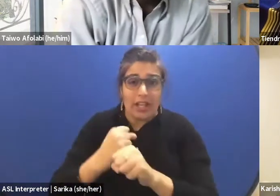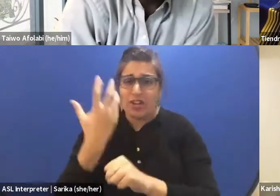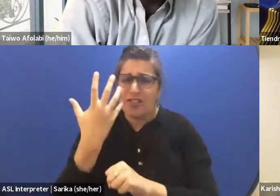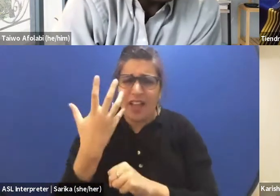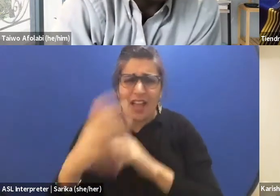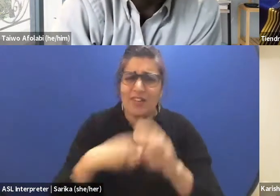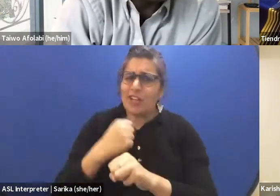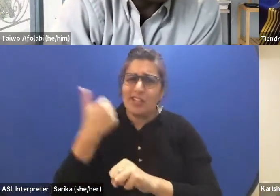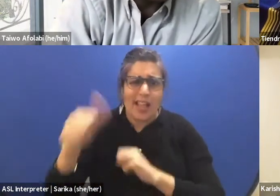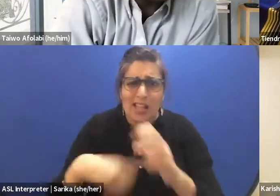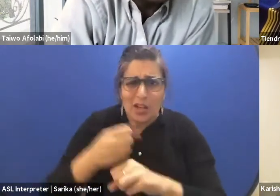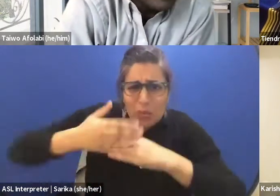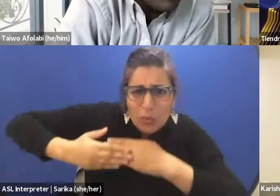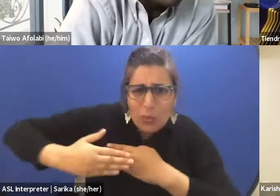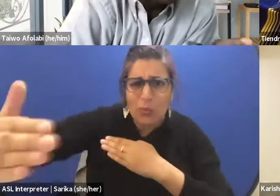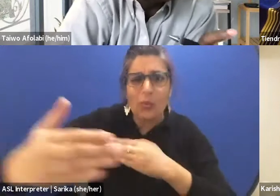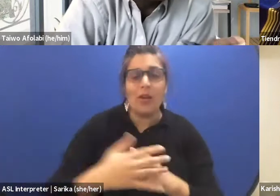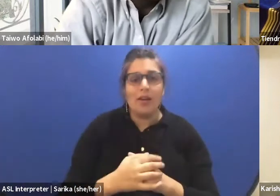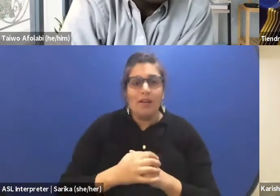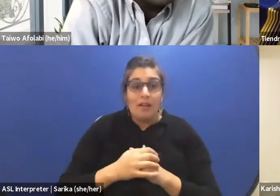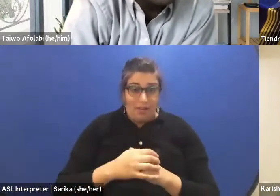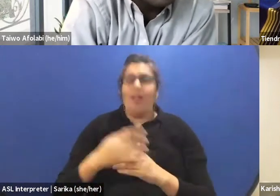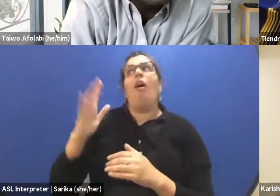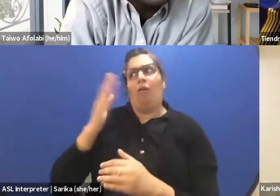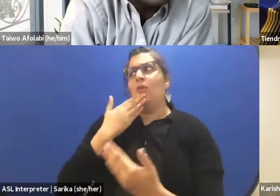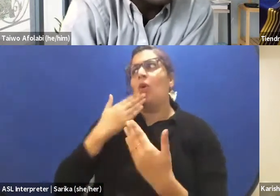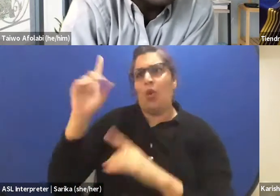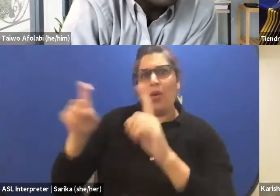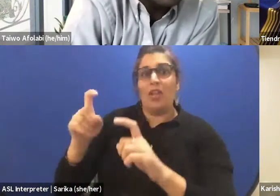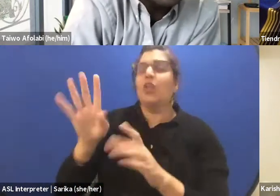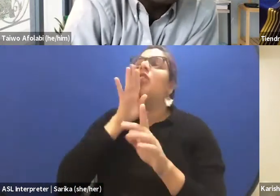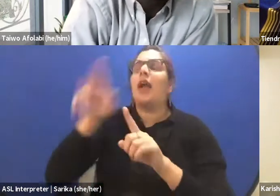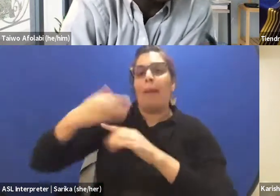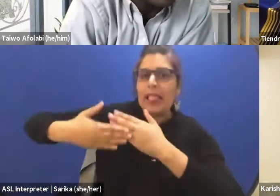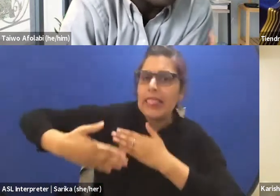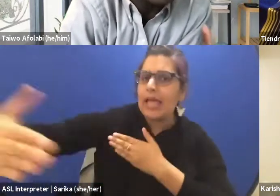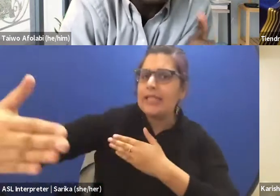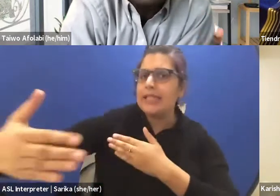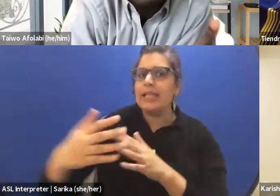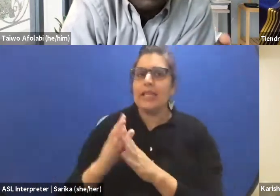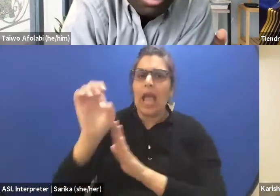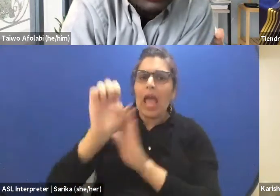Karishma, you're asking big questions. We're gonna come back to it 'cause you're talking about legacy, you're talking about the ethics of performance,